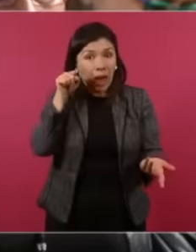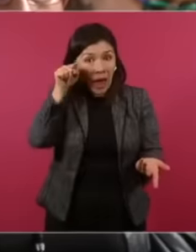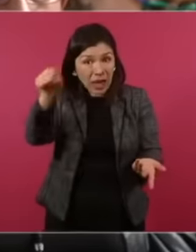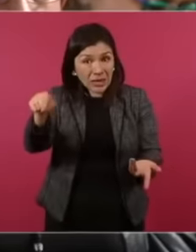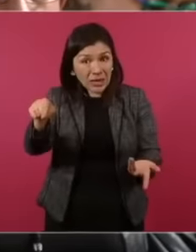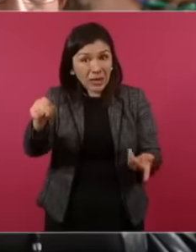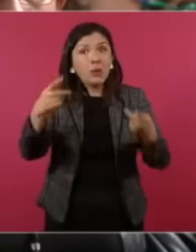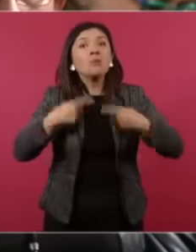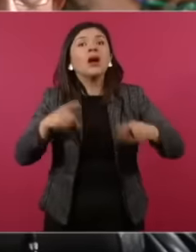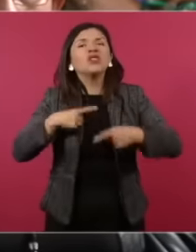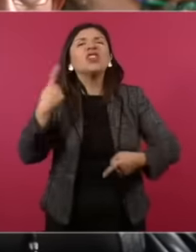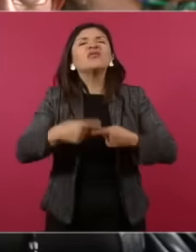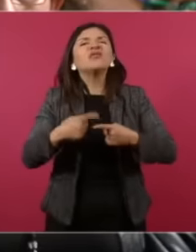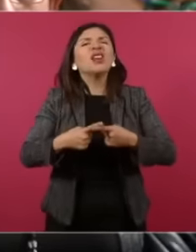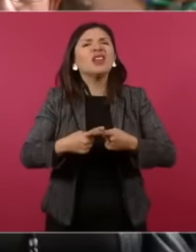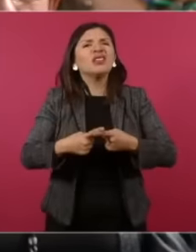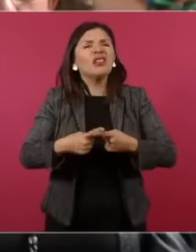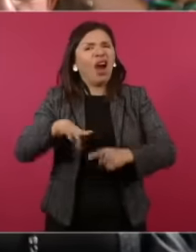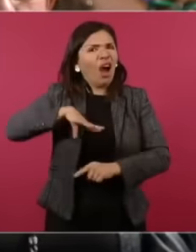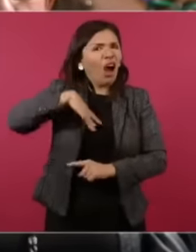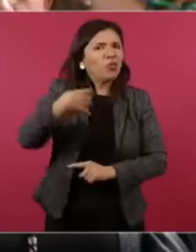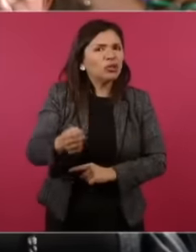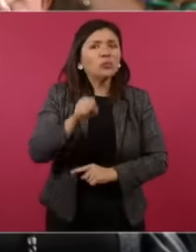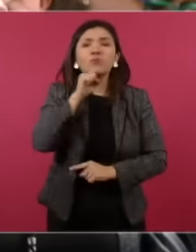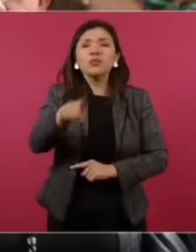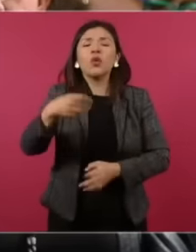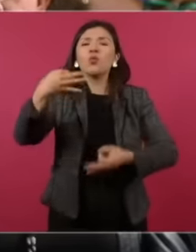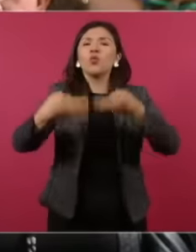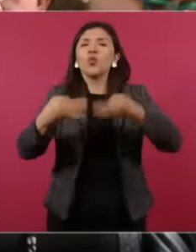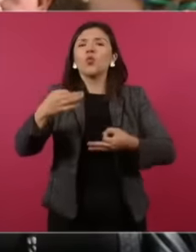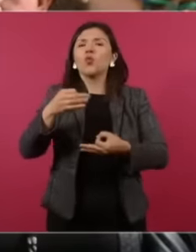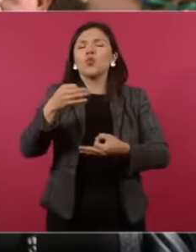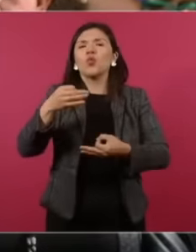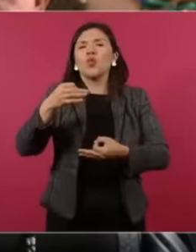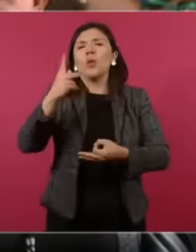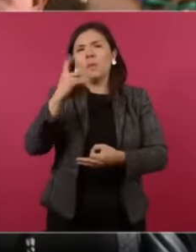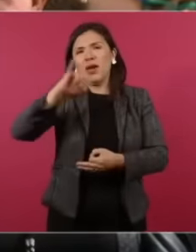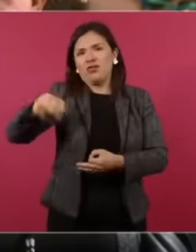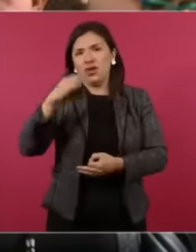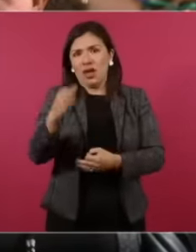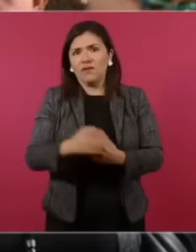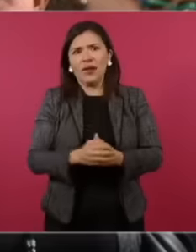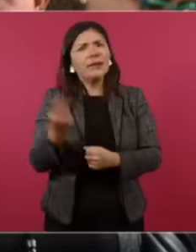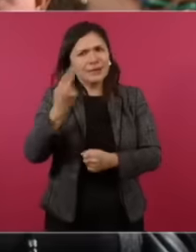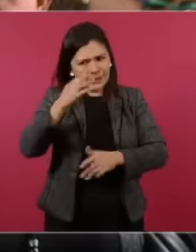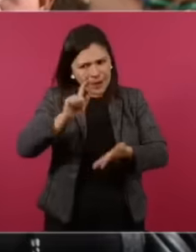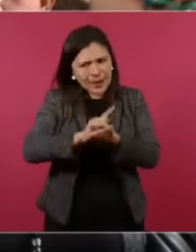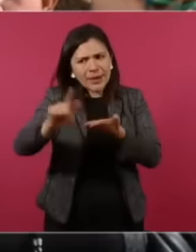are those of the judiciary there yes. That is also why